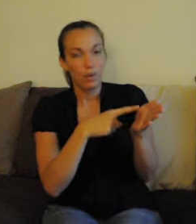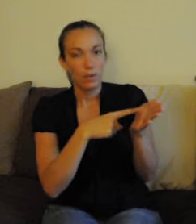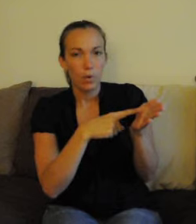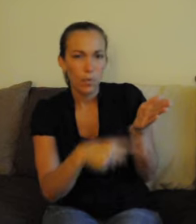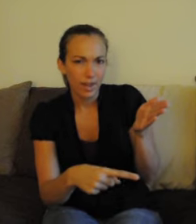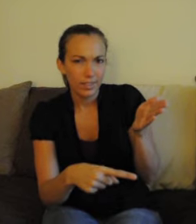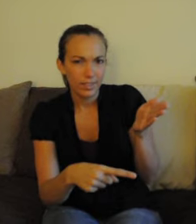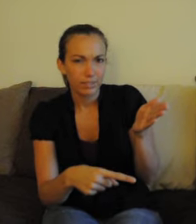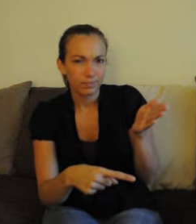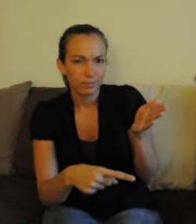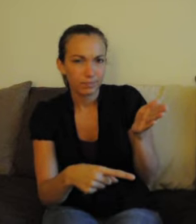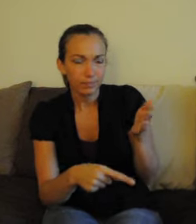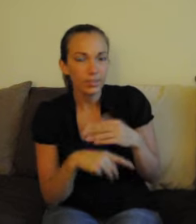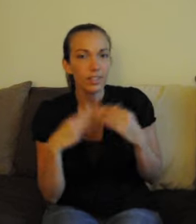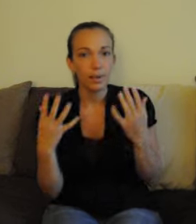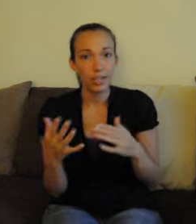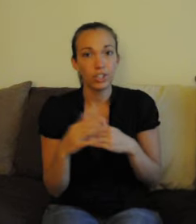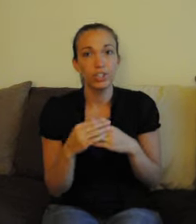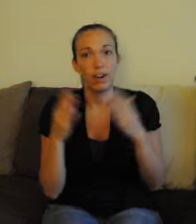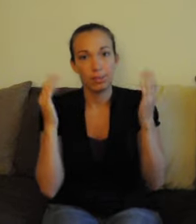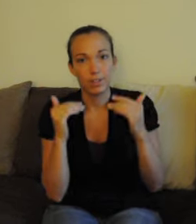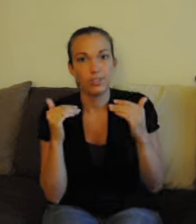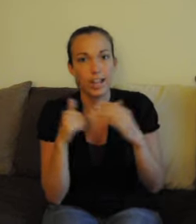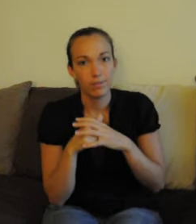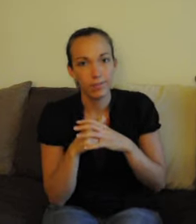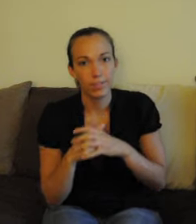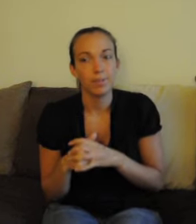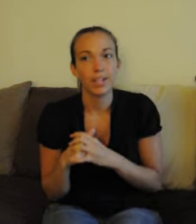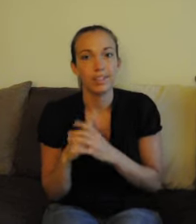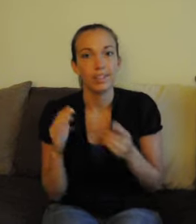and "what". Now make sure your eyebrows are down for this because